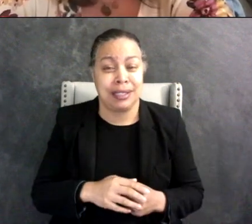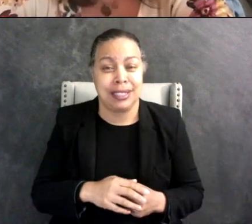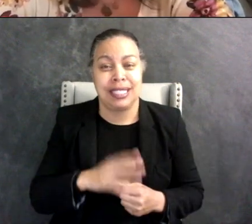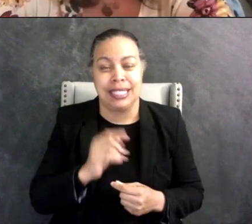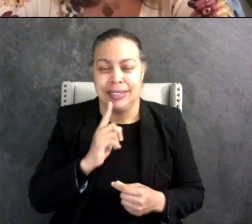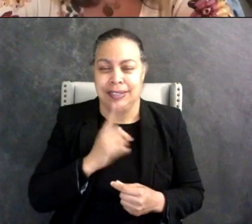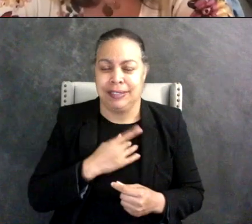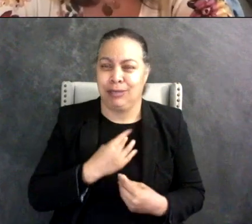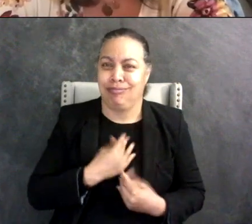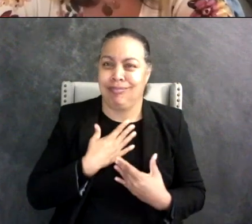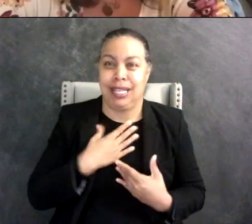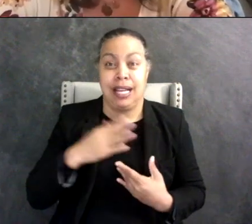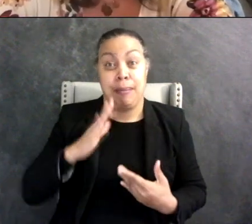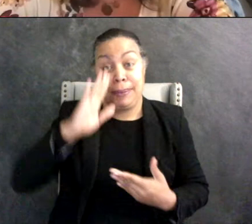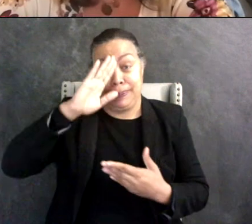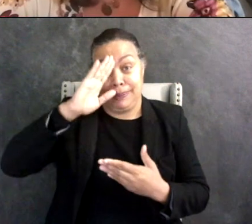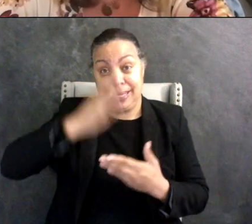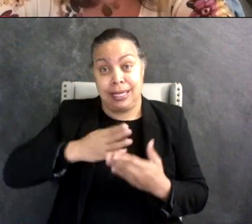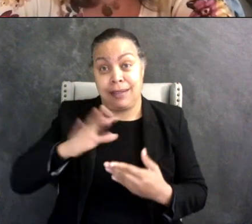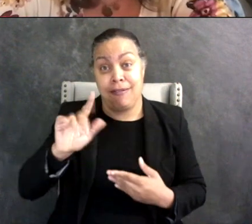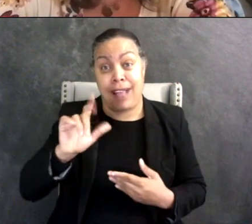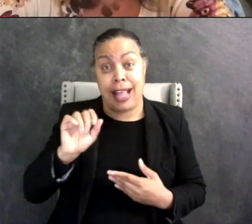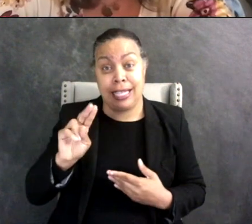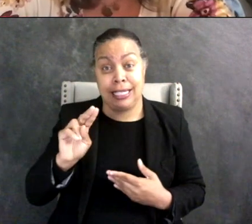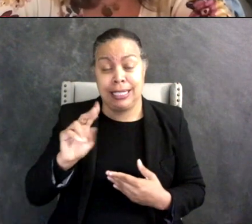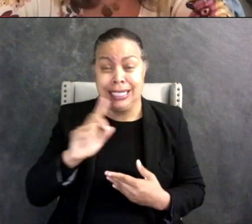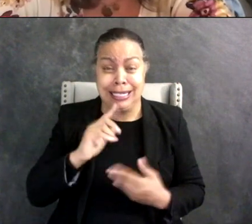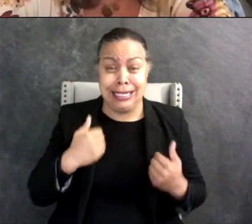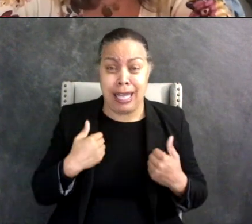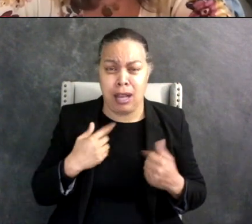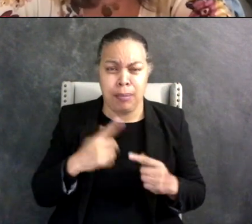like Fallon is young but what Fallon is saying is what I would say you know, I mean obviously we're